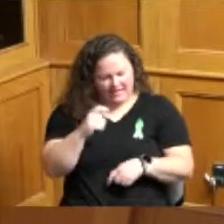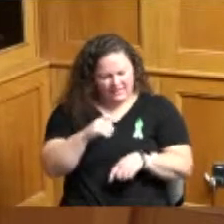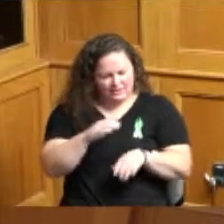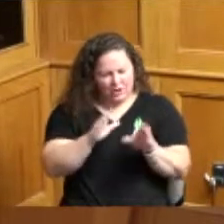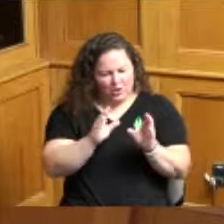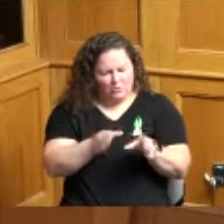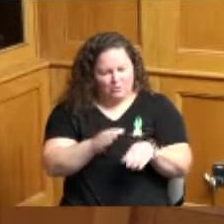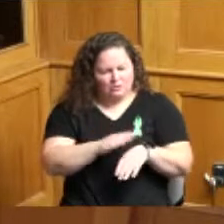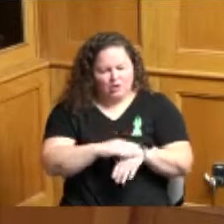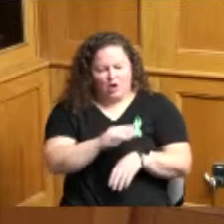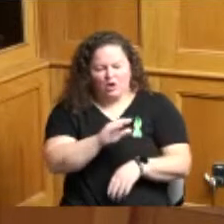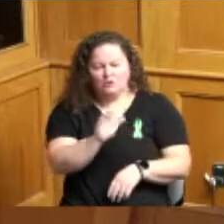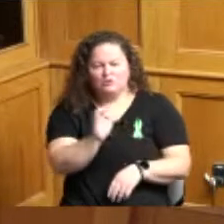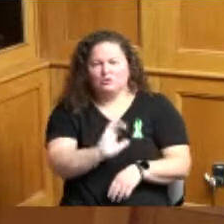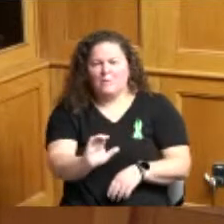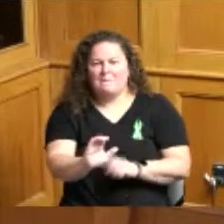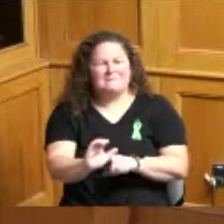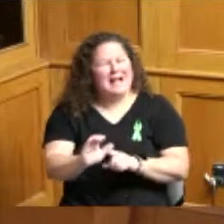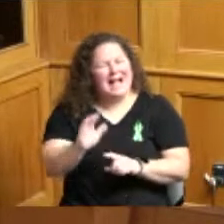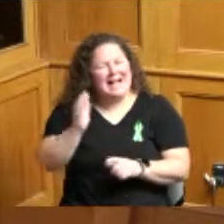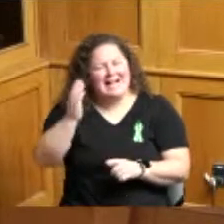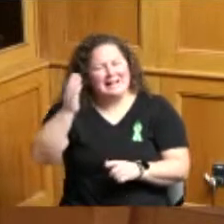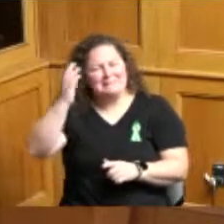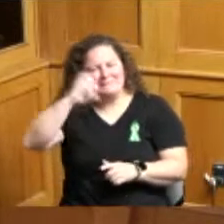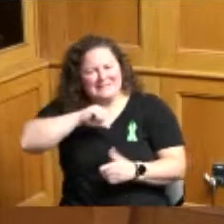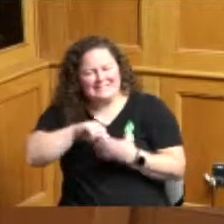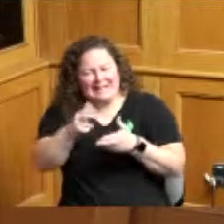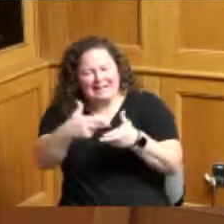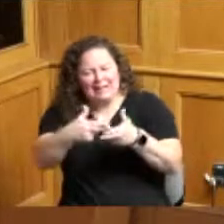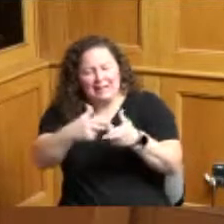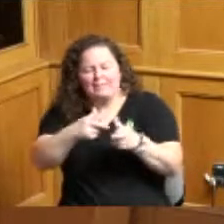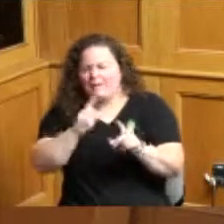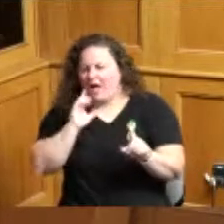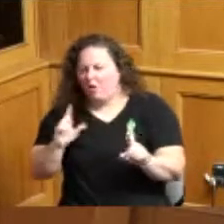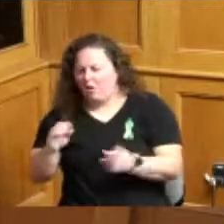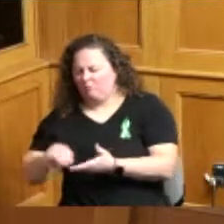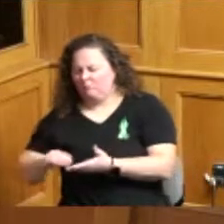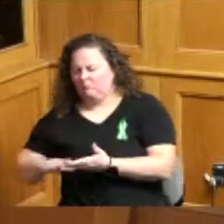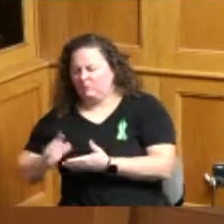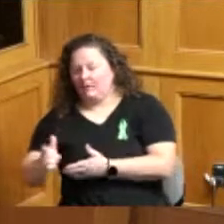the name but I'll get it later but would ask the Administrator maybe we could reach out to